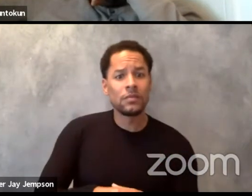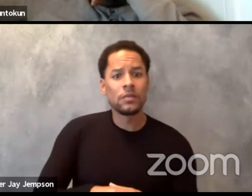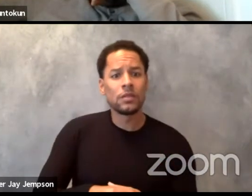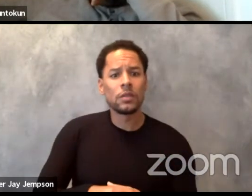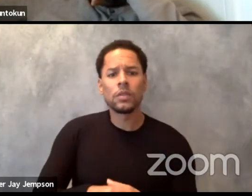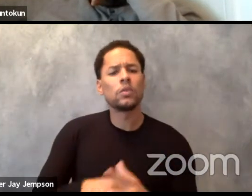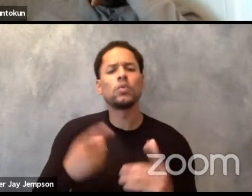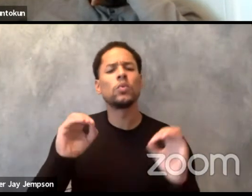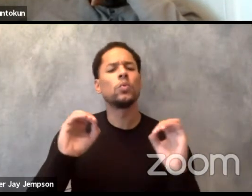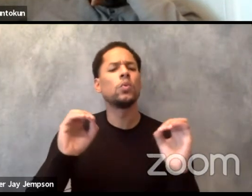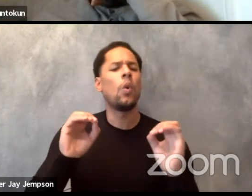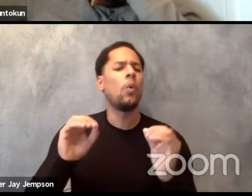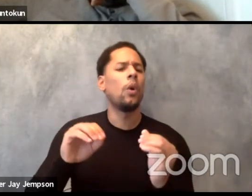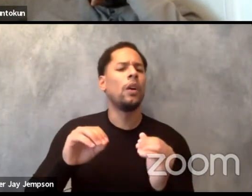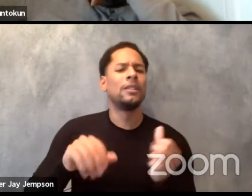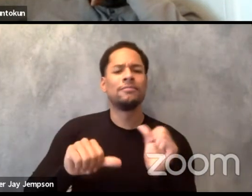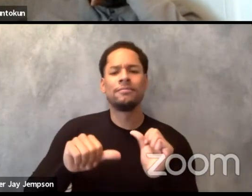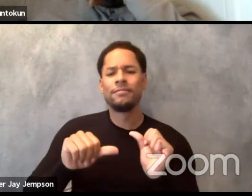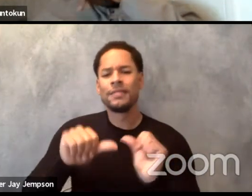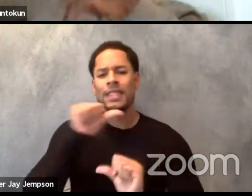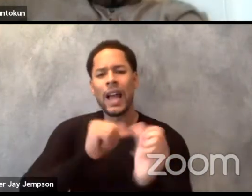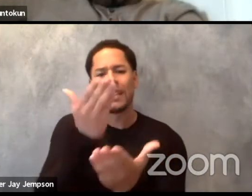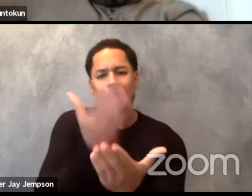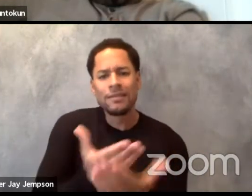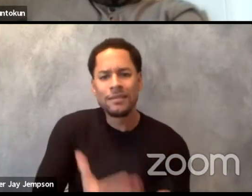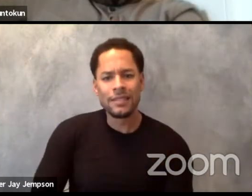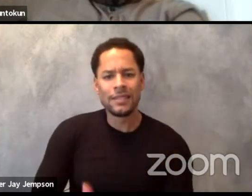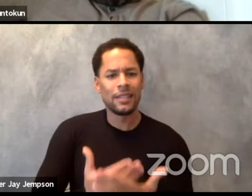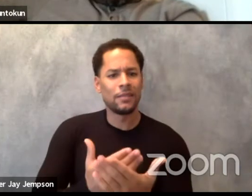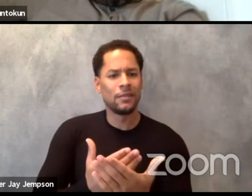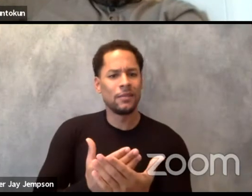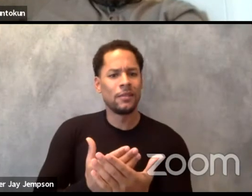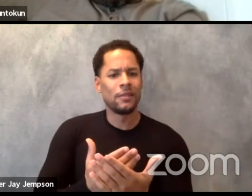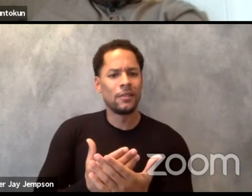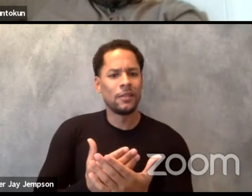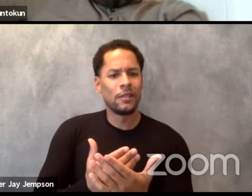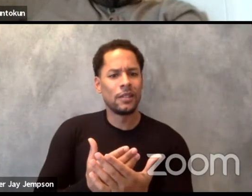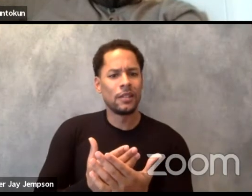without a political consensus to start with. But then find it alarming because Europe